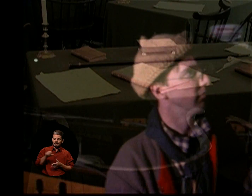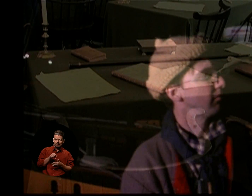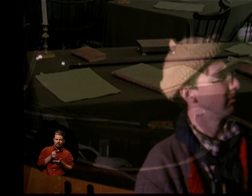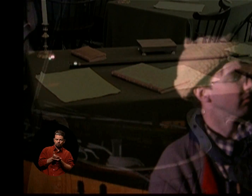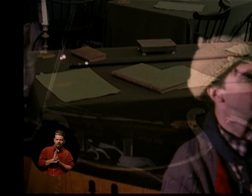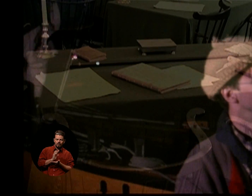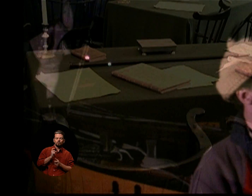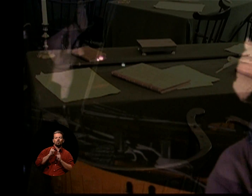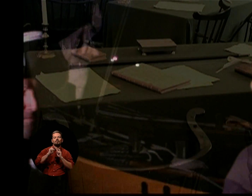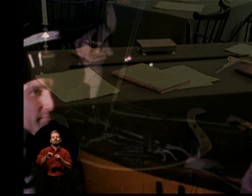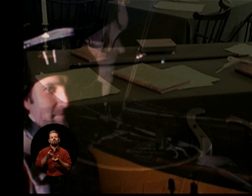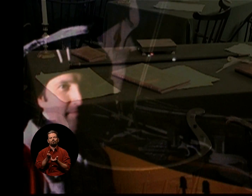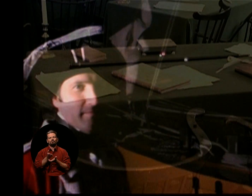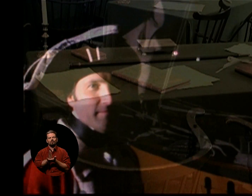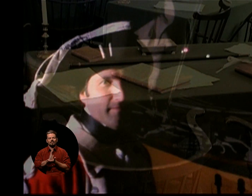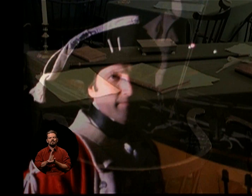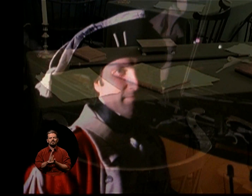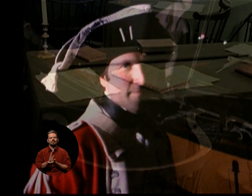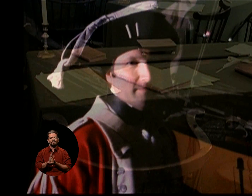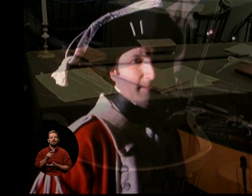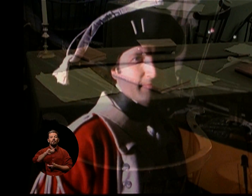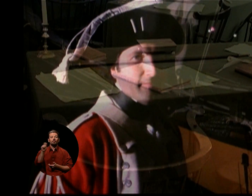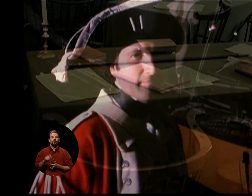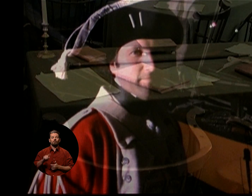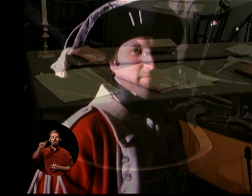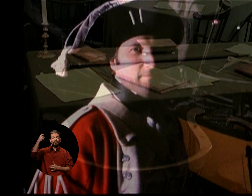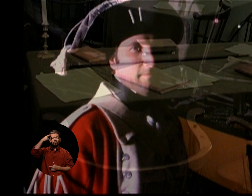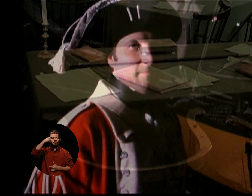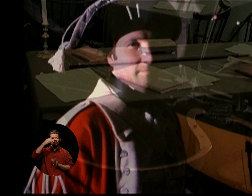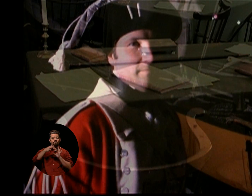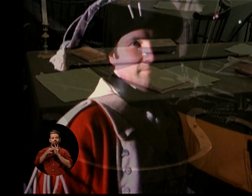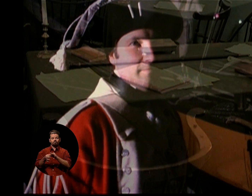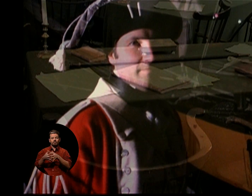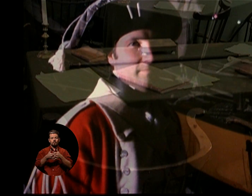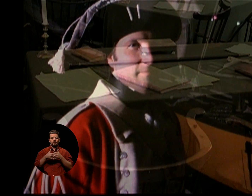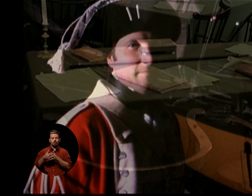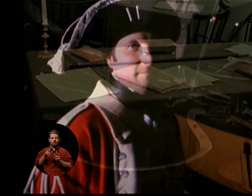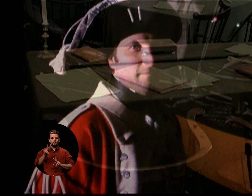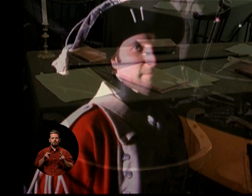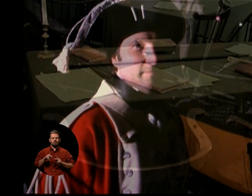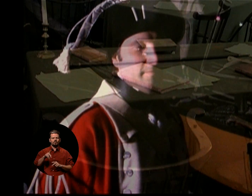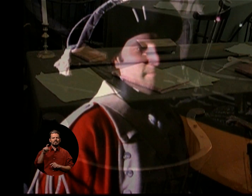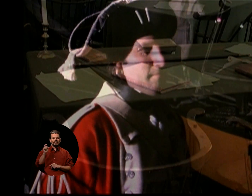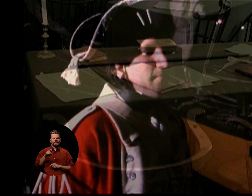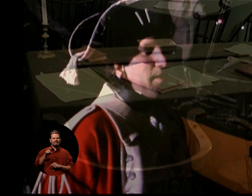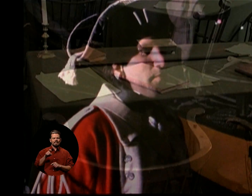THEREFORE, A GOVERNMENT FOR THE AMERICAN COLONIES NEEDED TO BE CREATED THAT WOULD PROTECT INDIVIDUALS' FREEDOMS